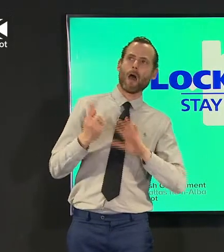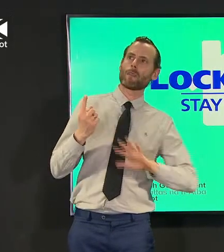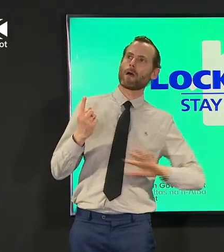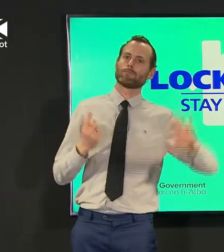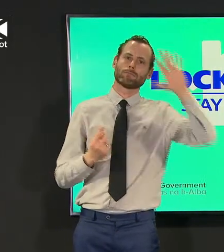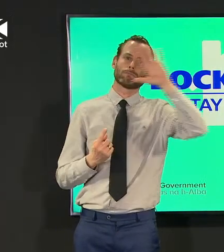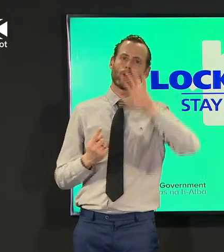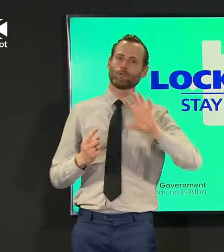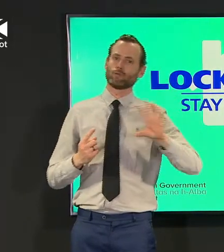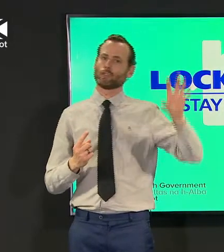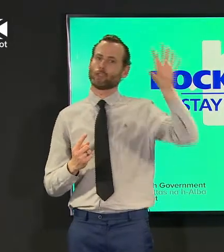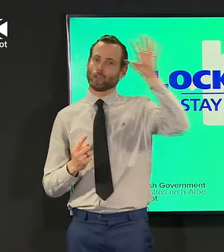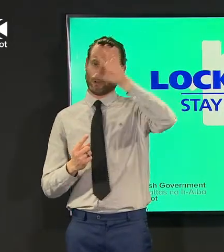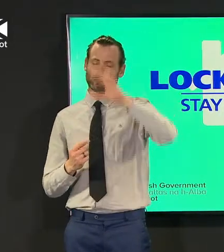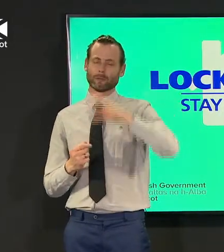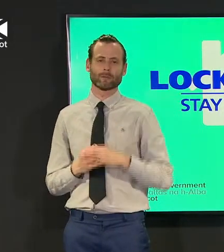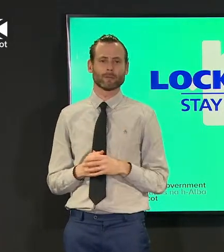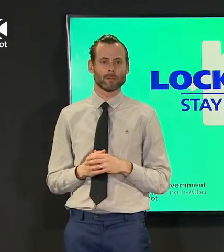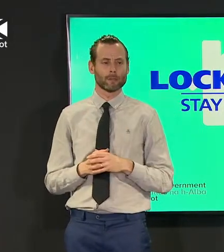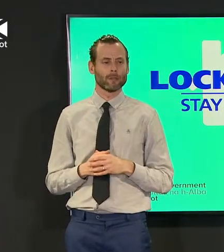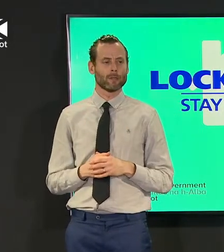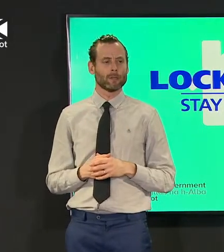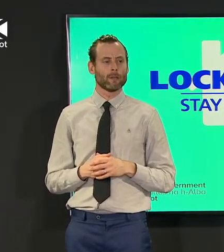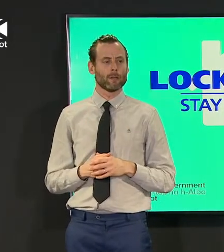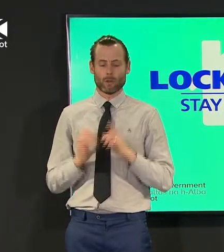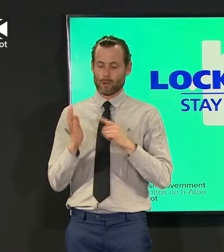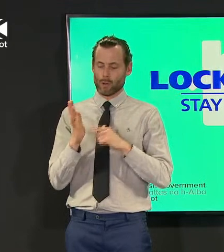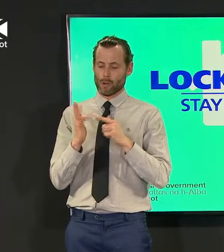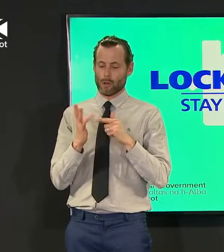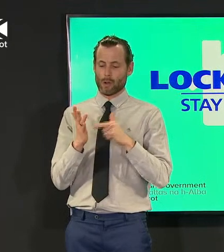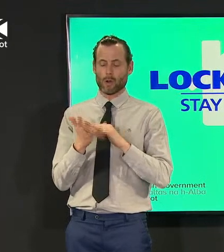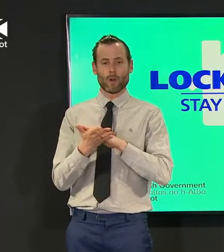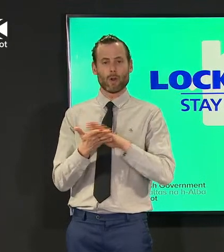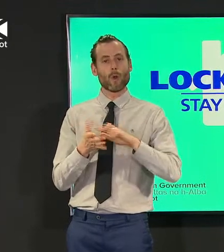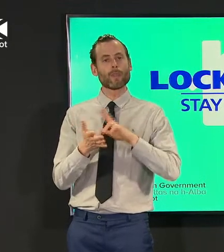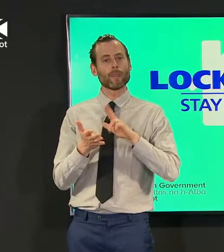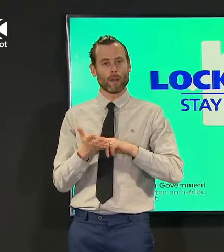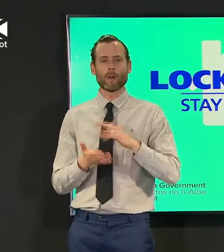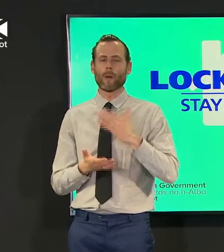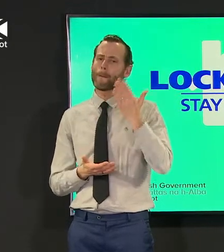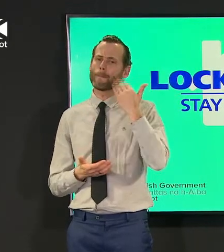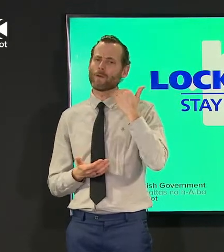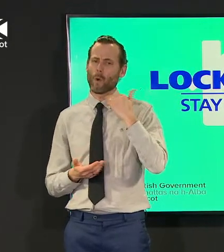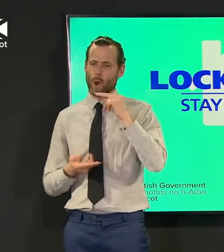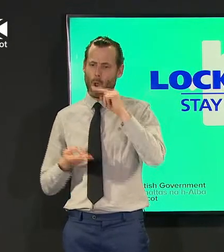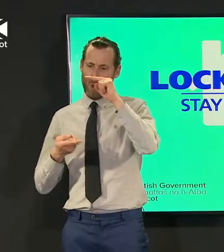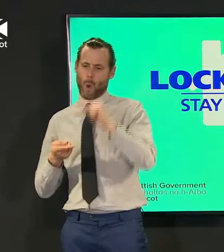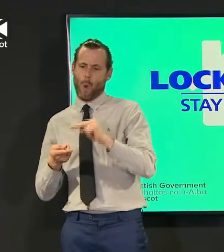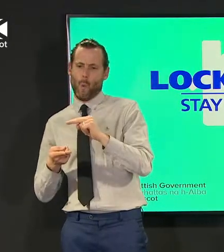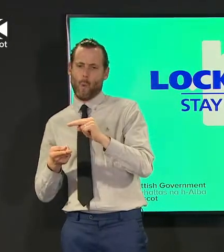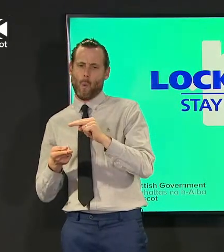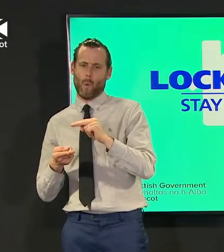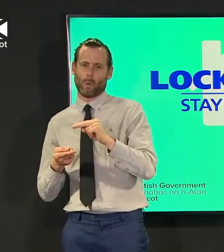uh the population how they were doing uh uh was much lower than wasn't the only one but